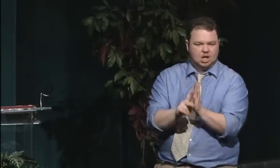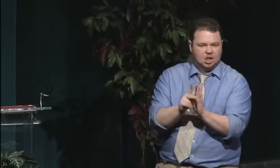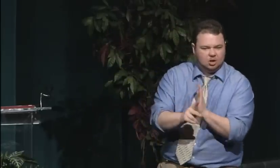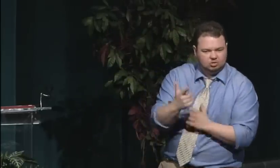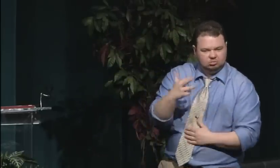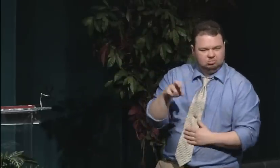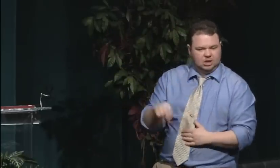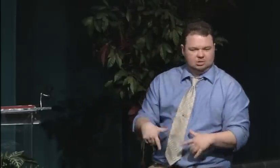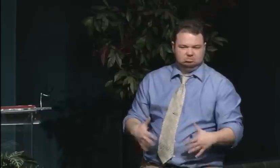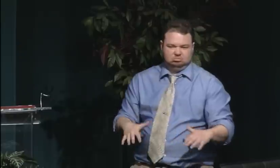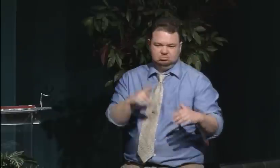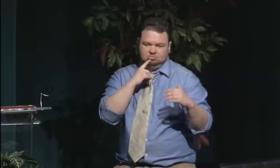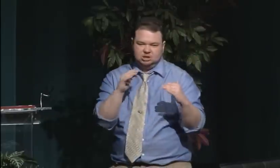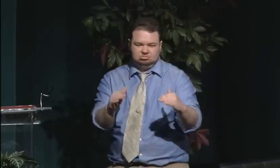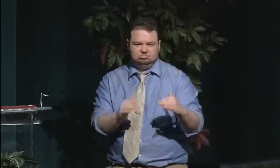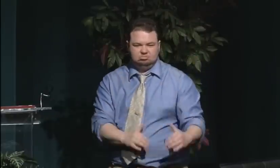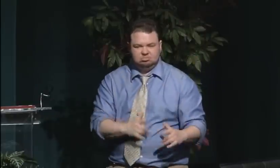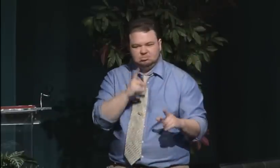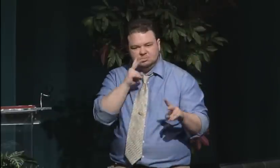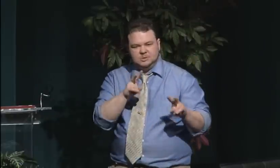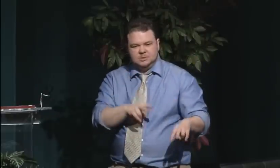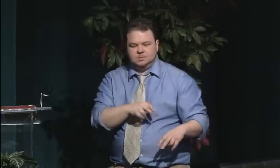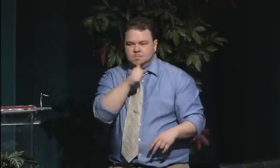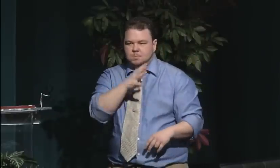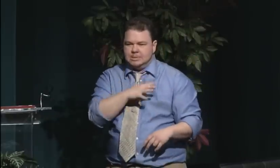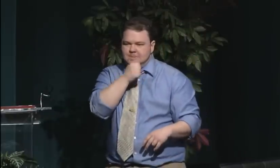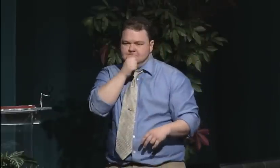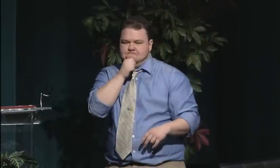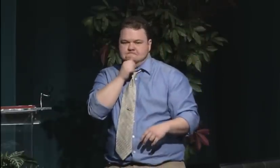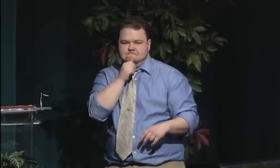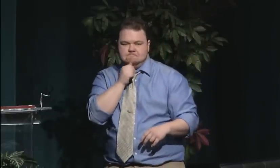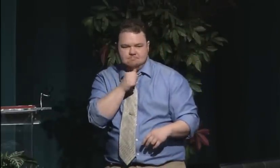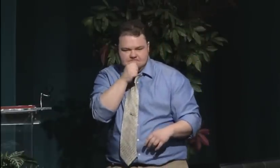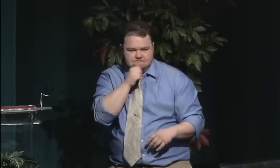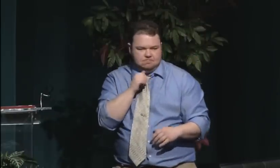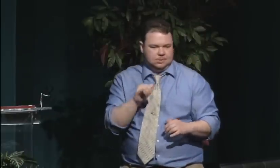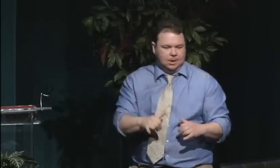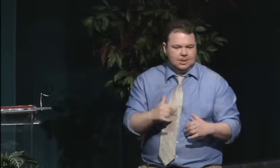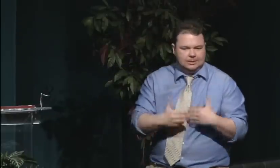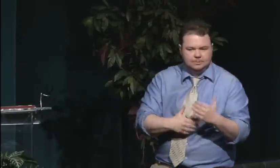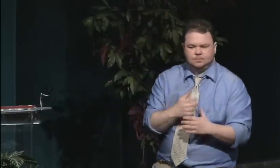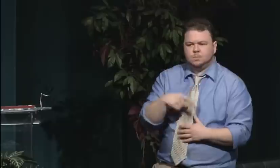They were, again, seen as second class citizens.